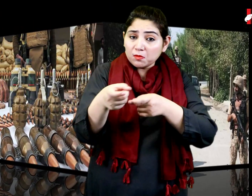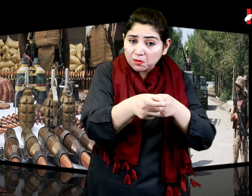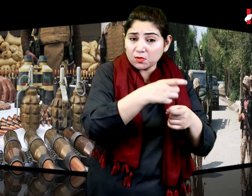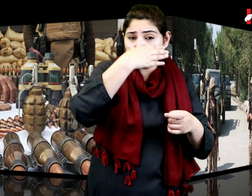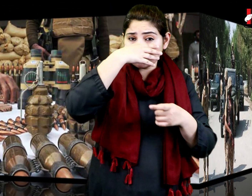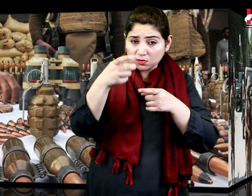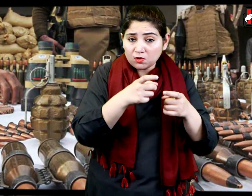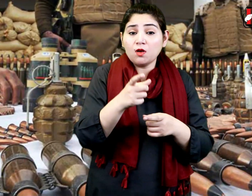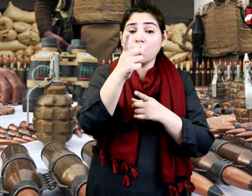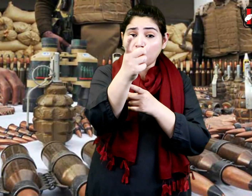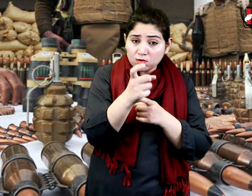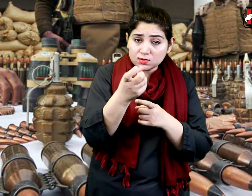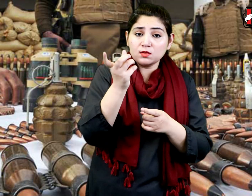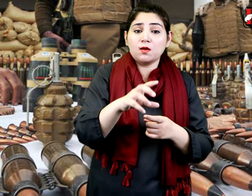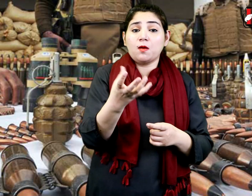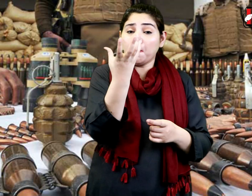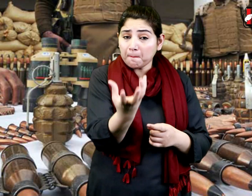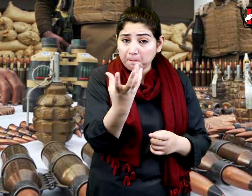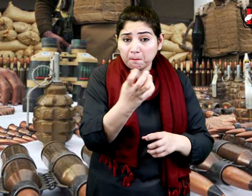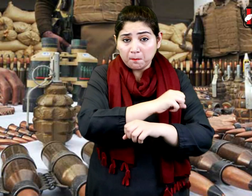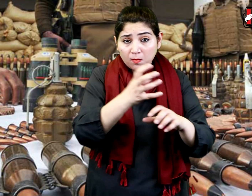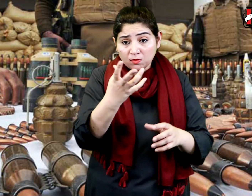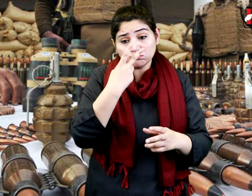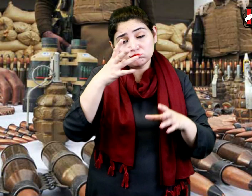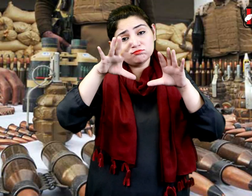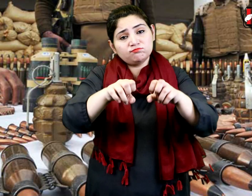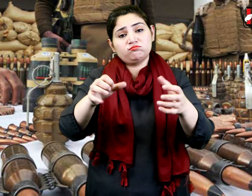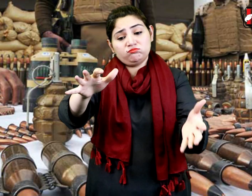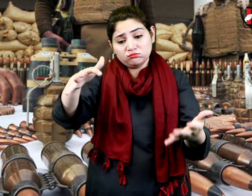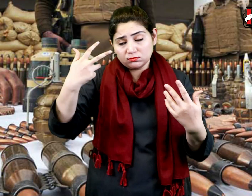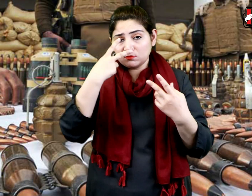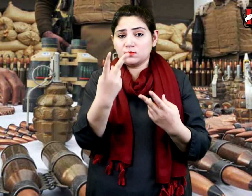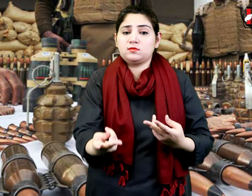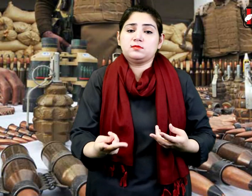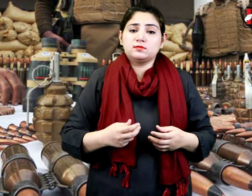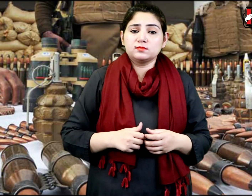The security forces recovered weapons and ammunition from the possession of the dead terrorists.